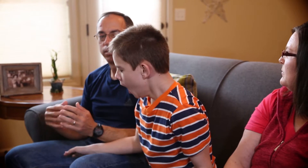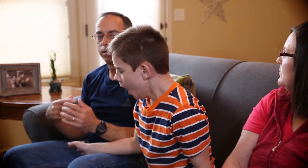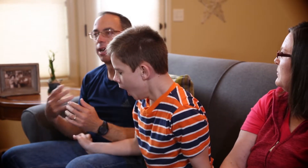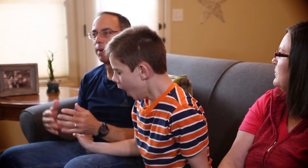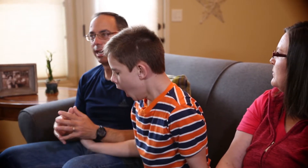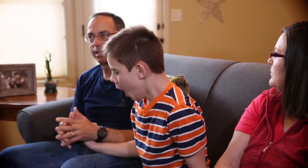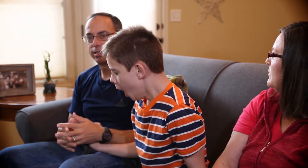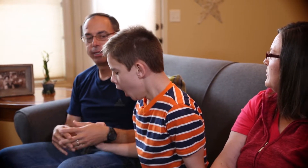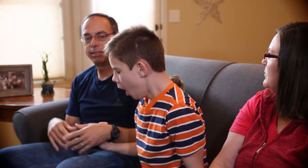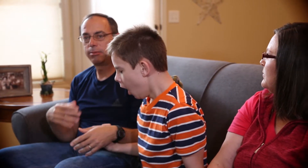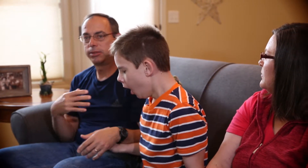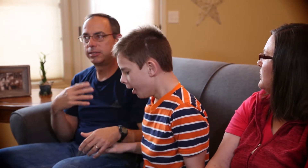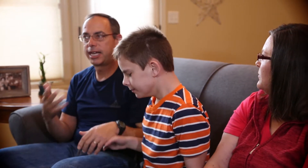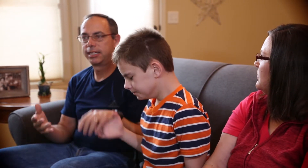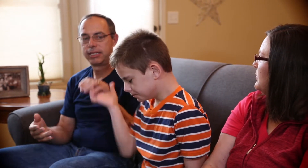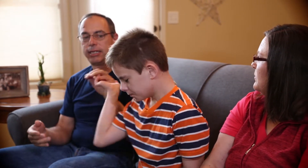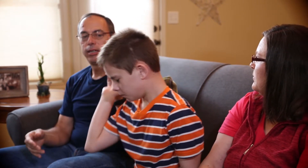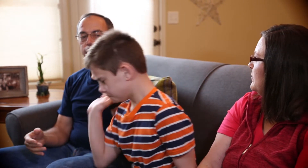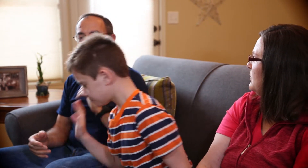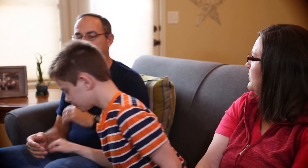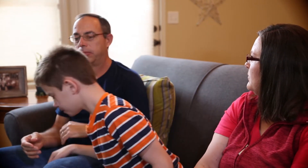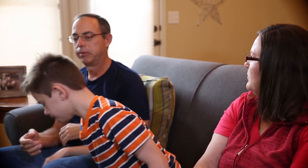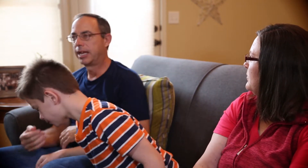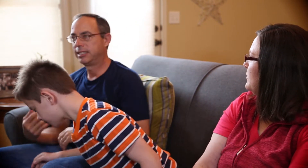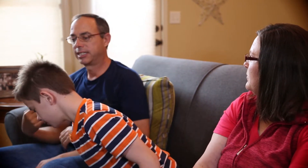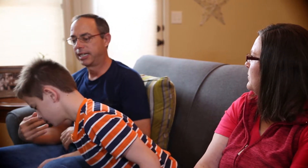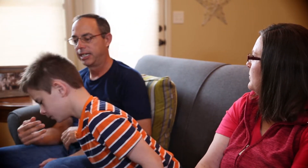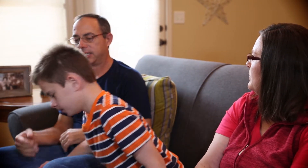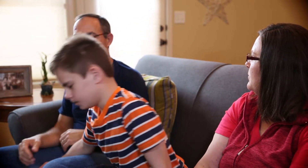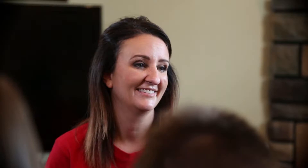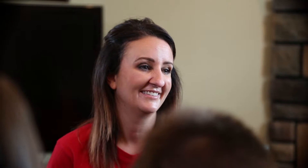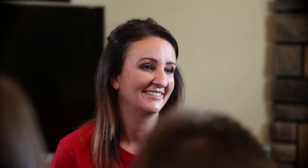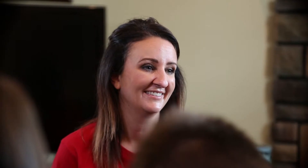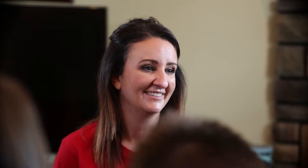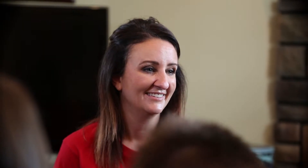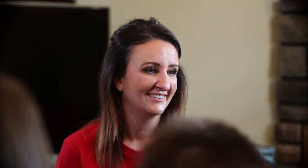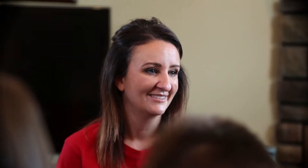automatic, so he's able to say it as he's thinking. So third or fourth grade is his skill level now.